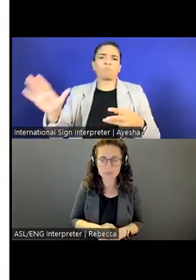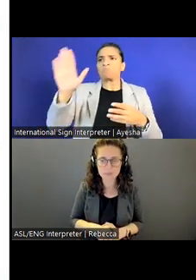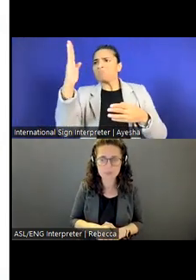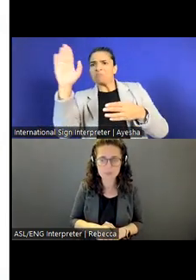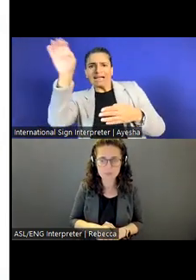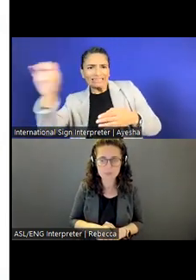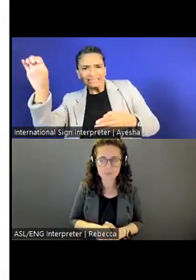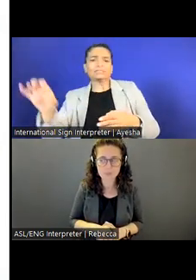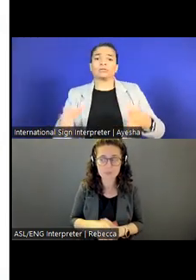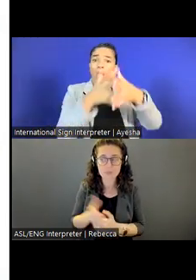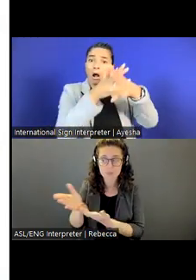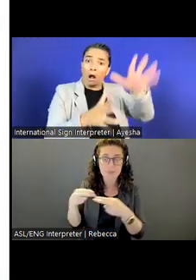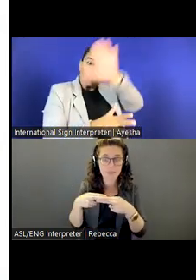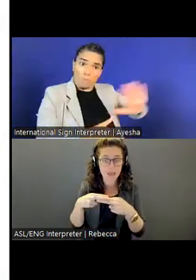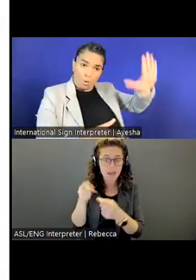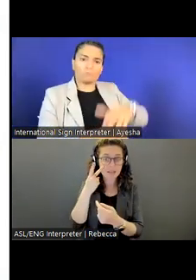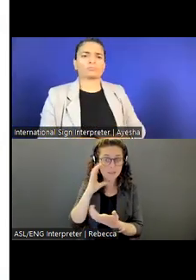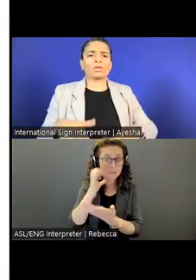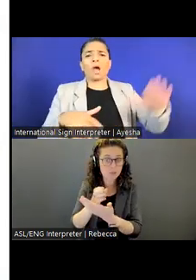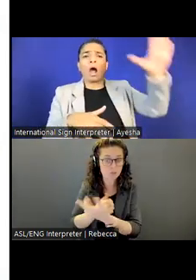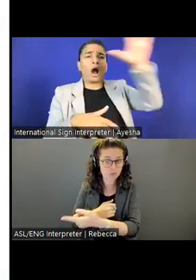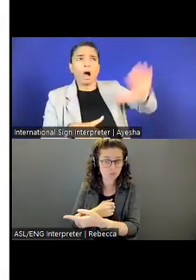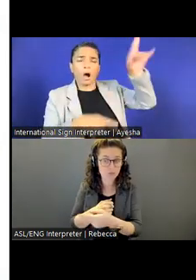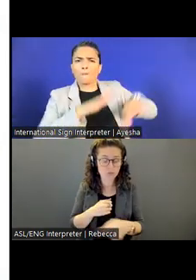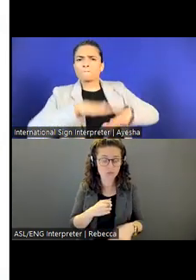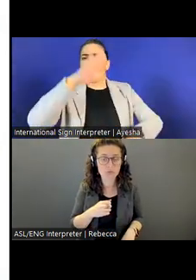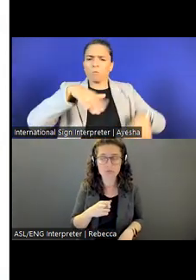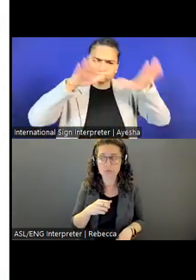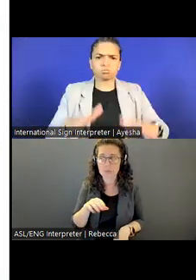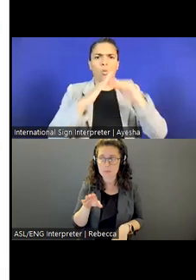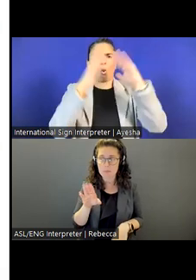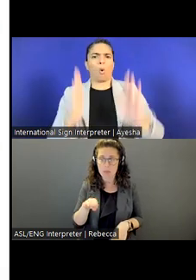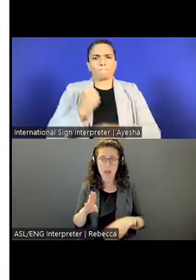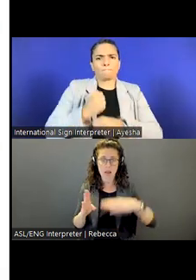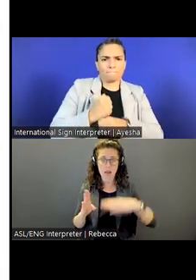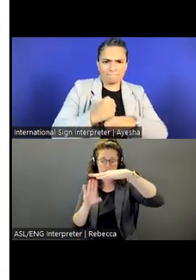And on this slide, there is a picture, as well, on the bottom right hand corner.